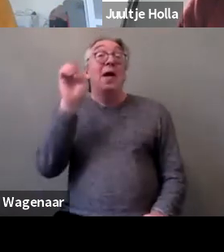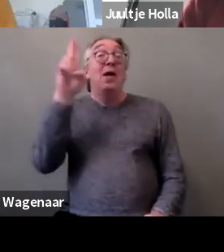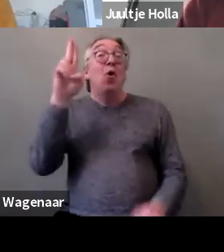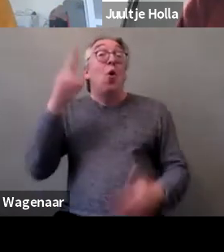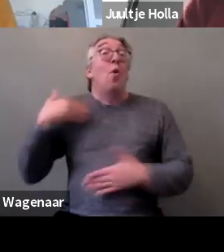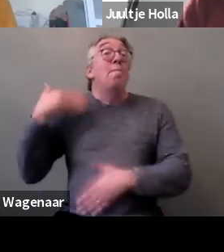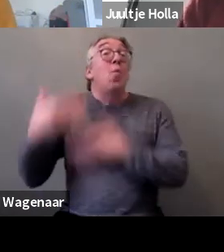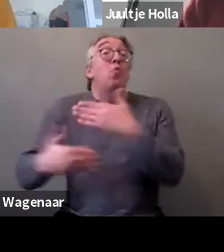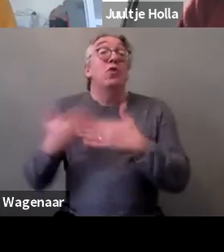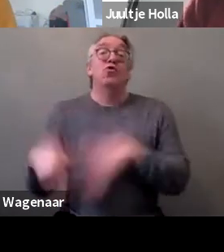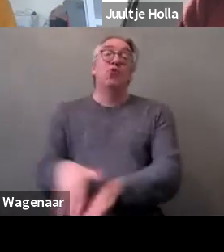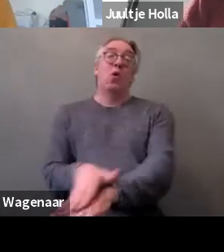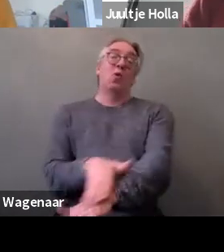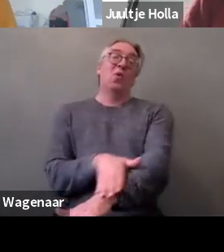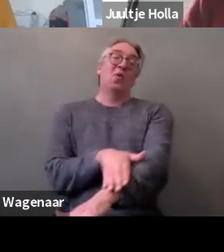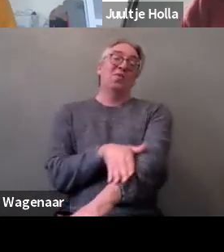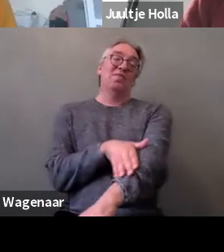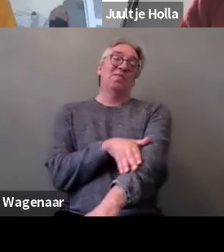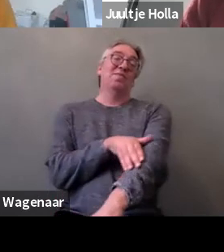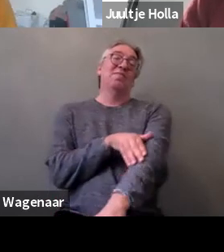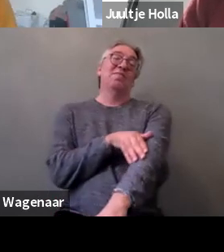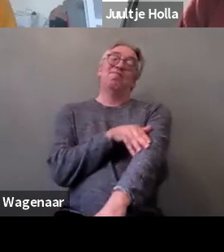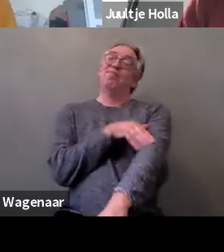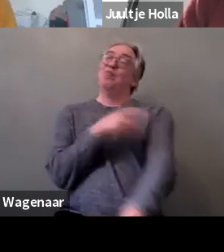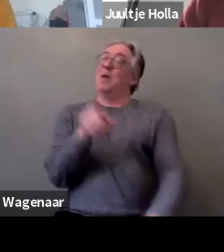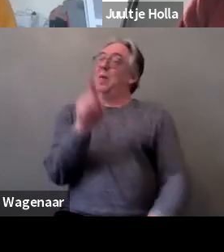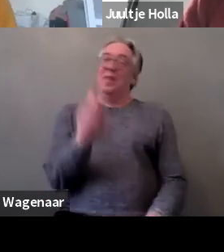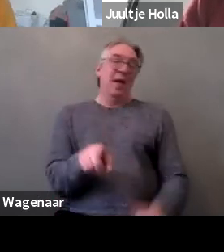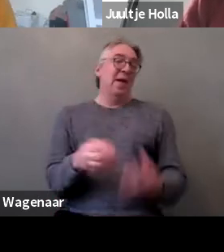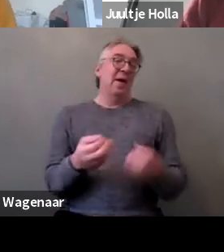It takes a very long time to create legislation